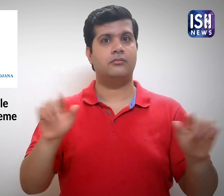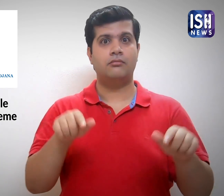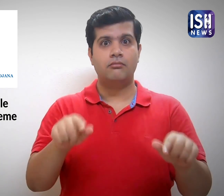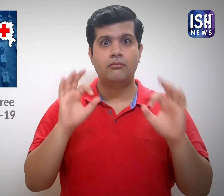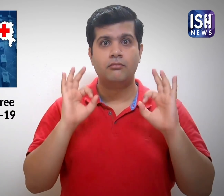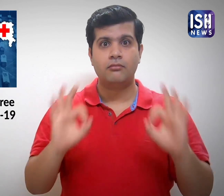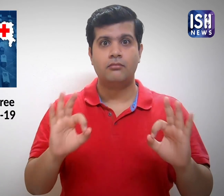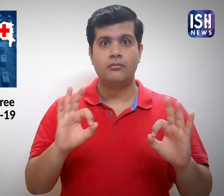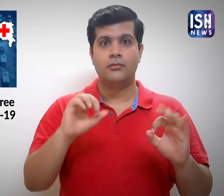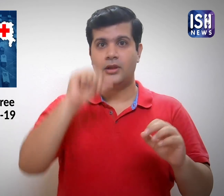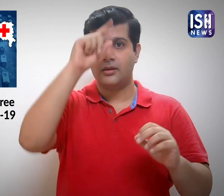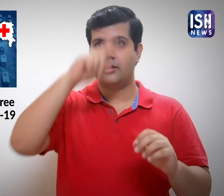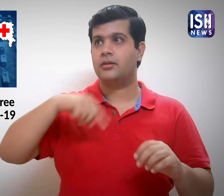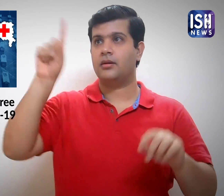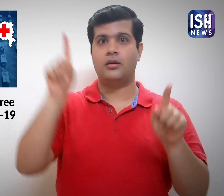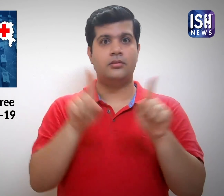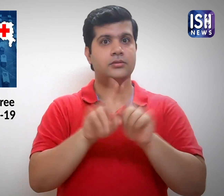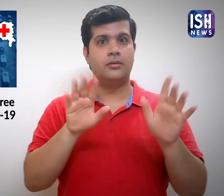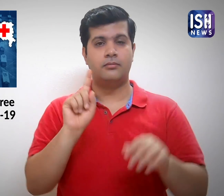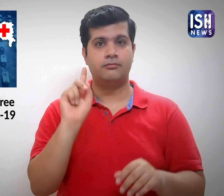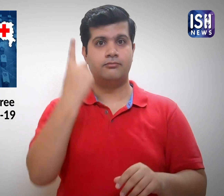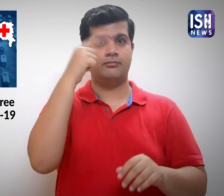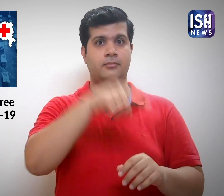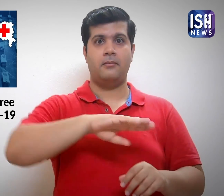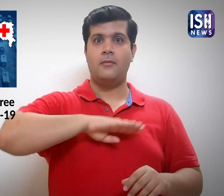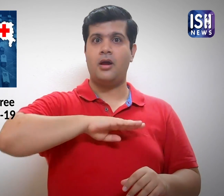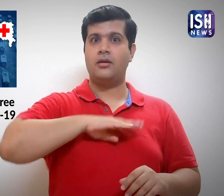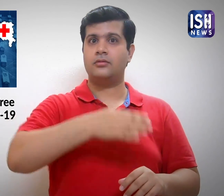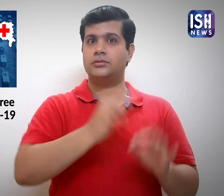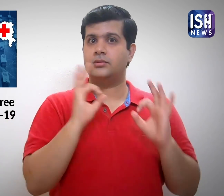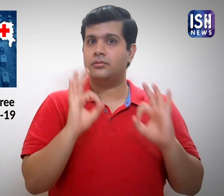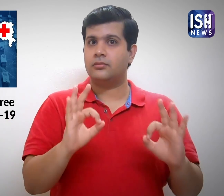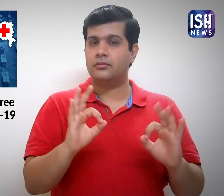Isn't that wondeful! Maharashtra is the first state to do this in India.